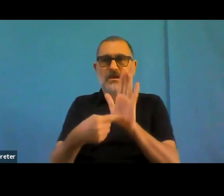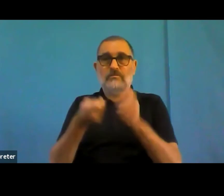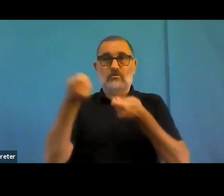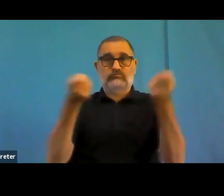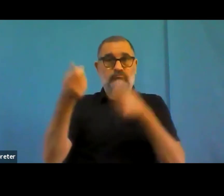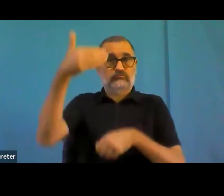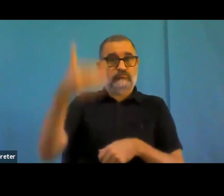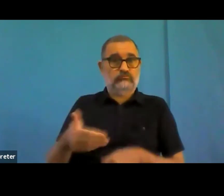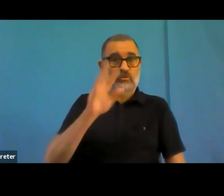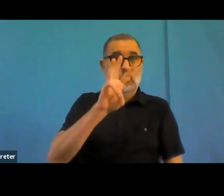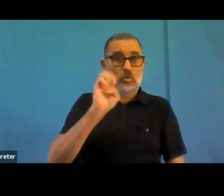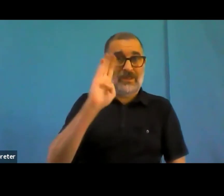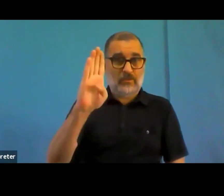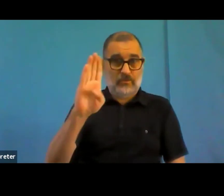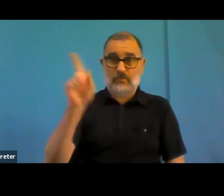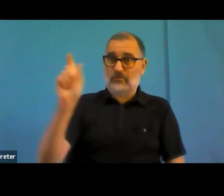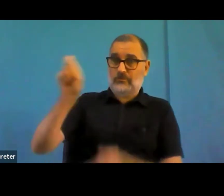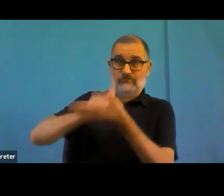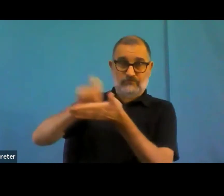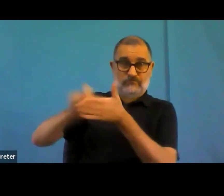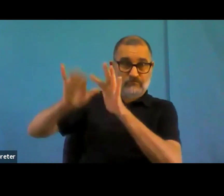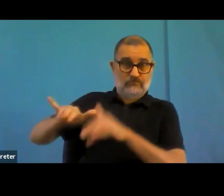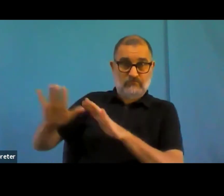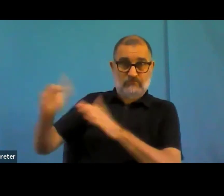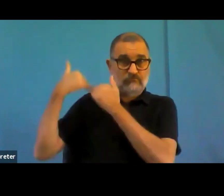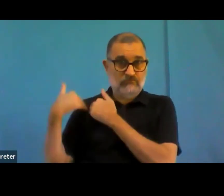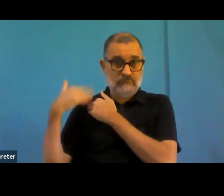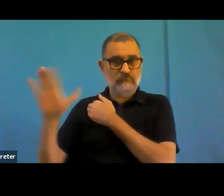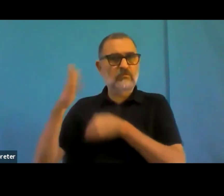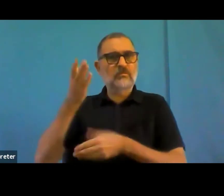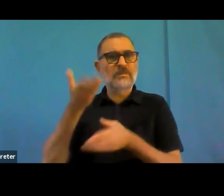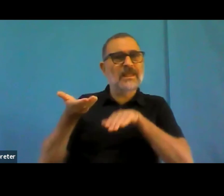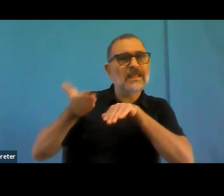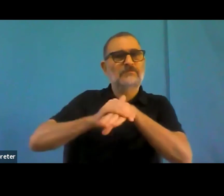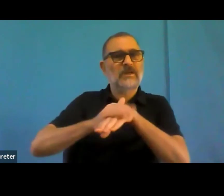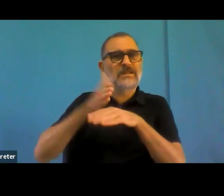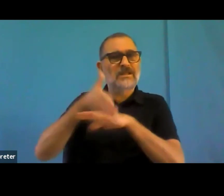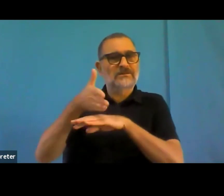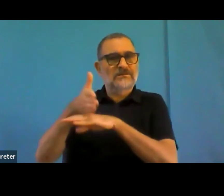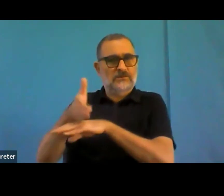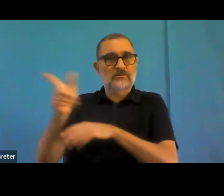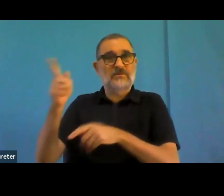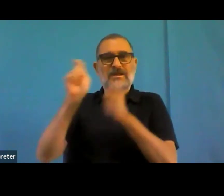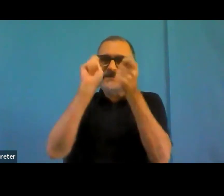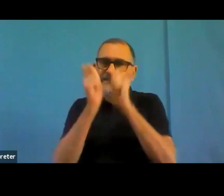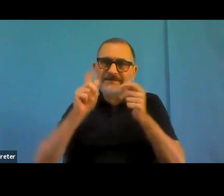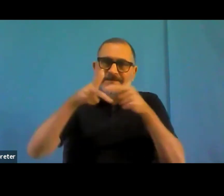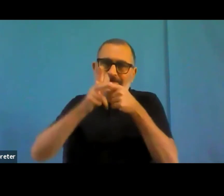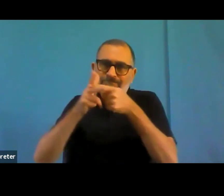But quite a lot of the basic accessibility things shouldn't be possible to do any other way.